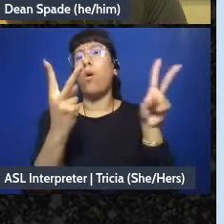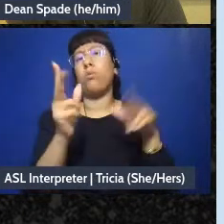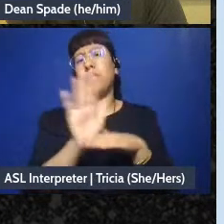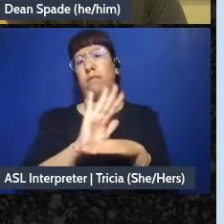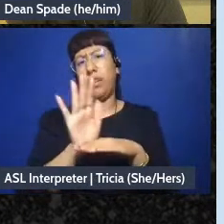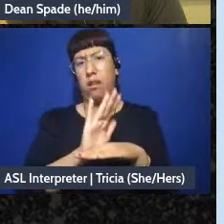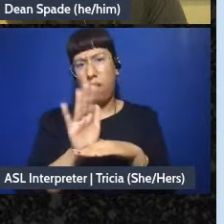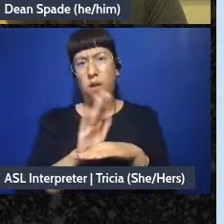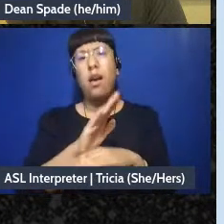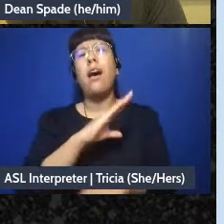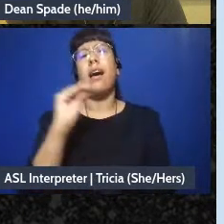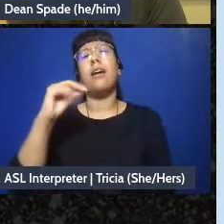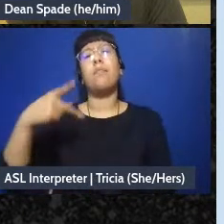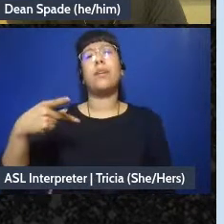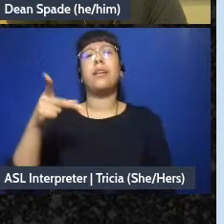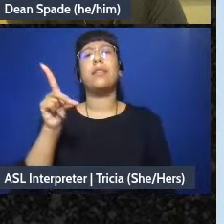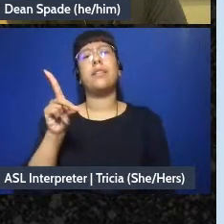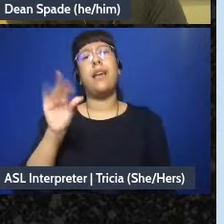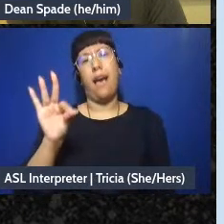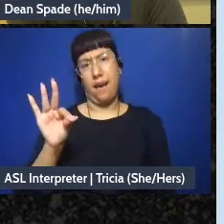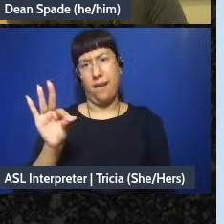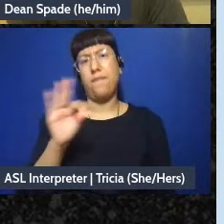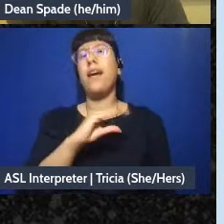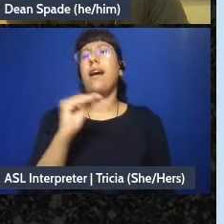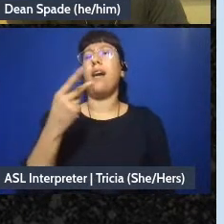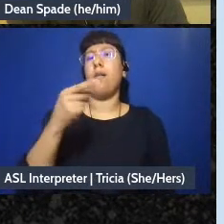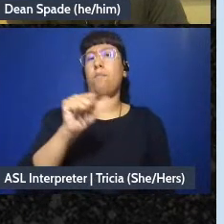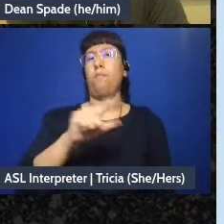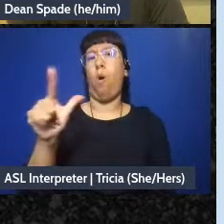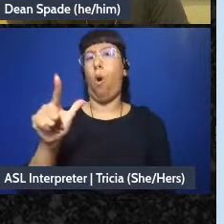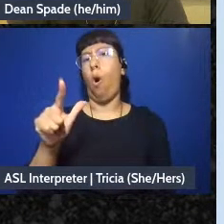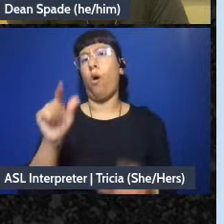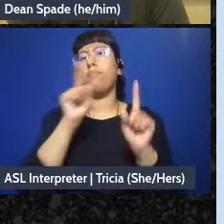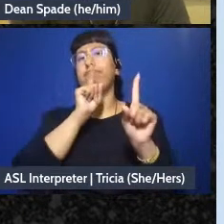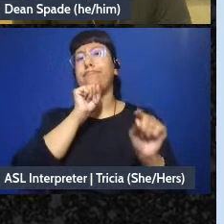a pdf of the slides and the poll results so you can look at it all in more detail at another time